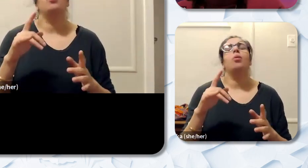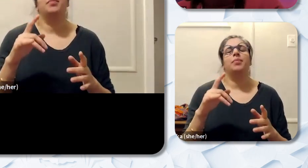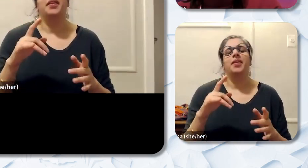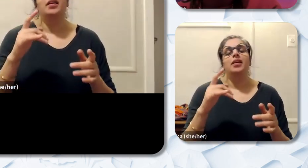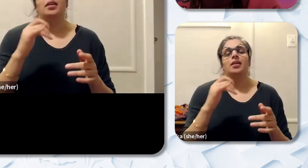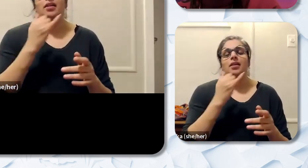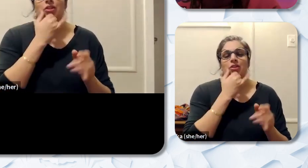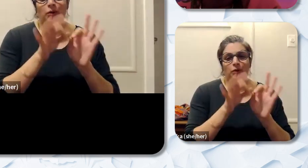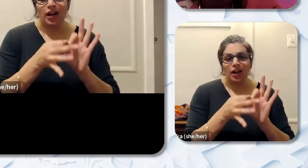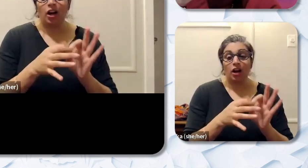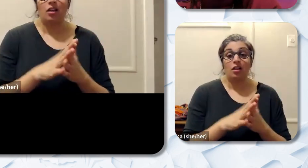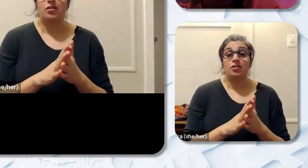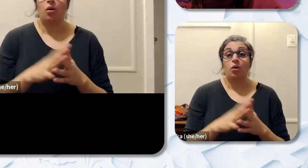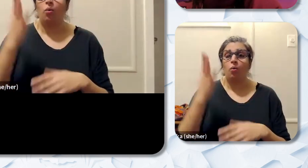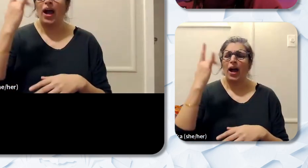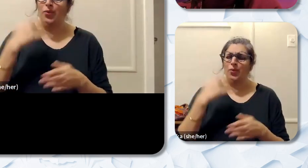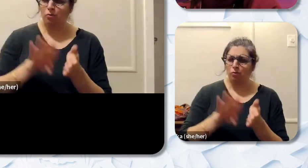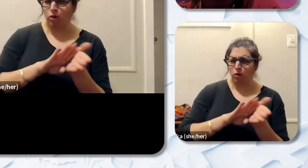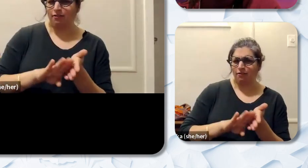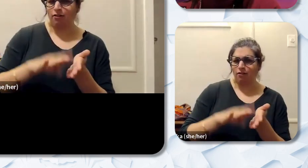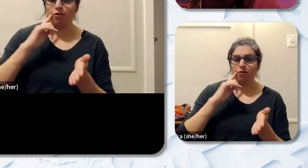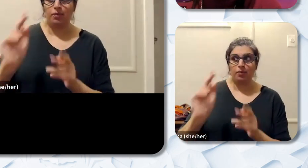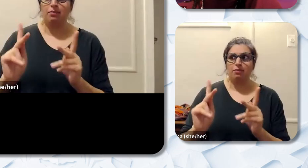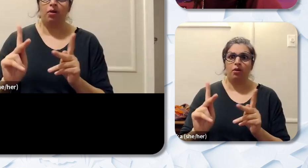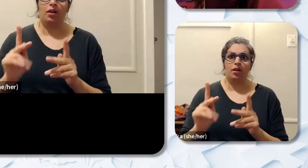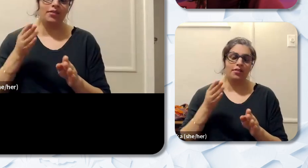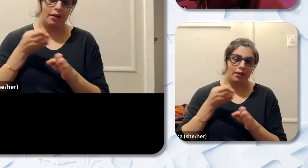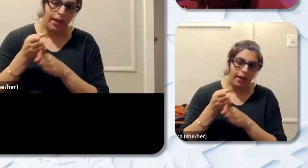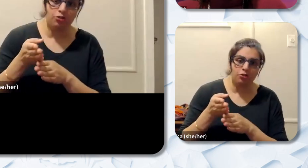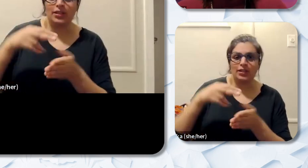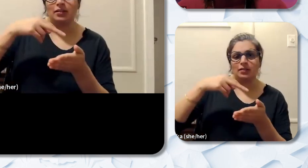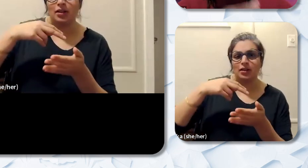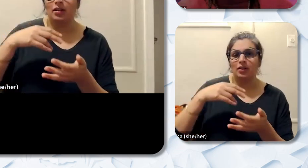a lot of people of color take you know major in things that are the humanities. So it's like